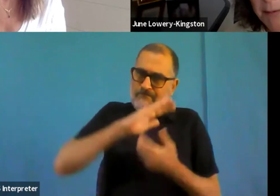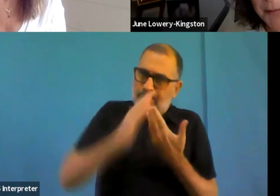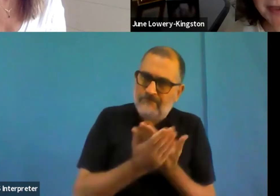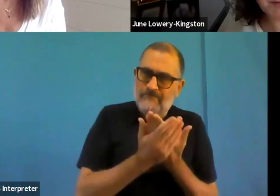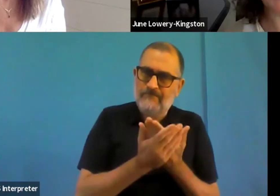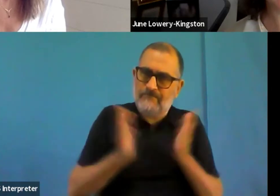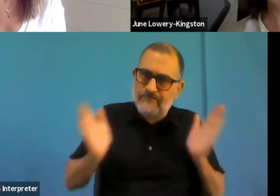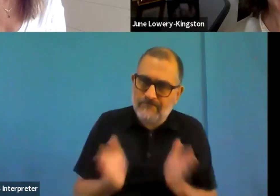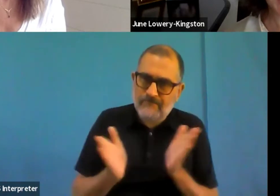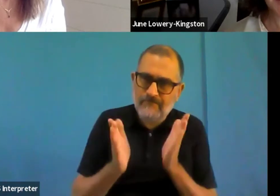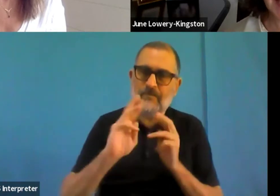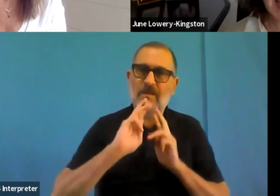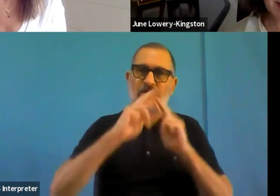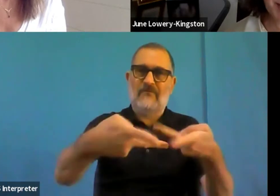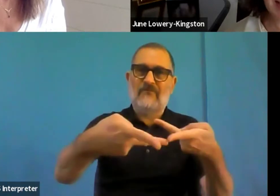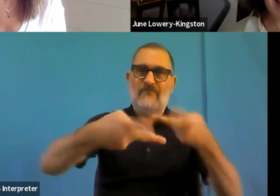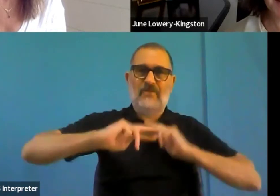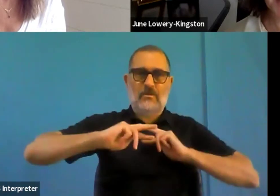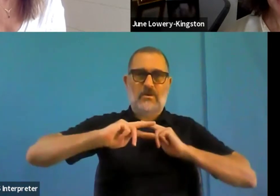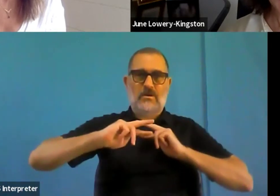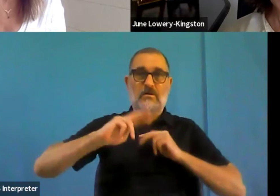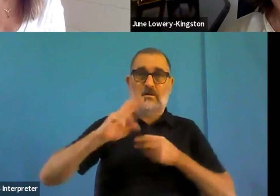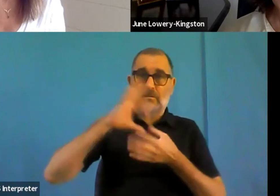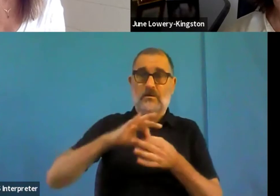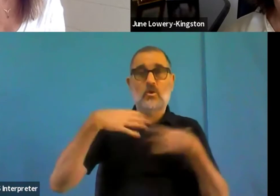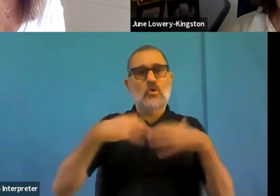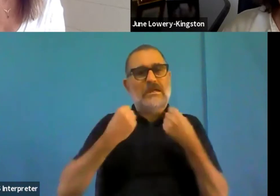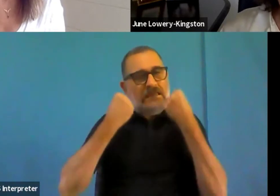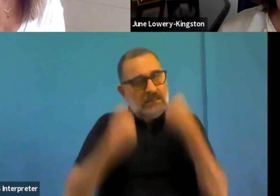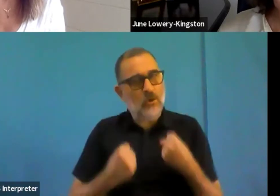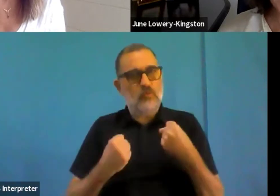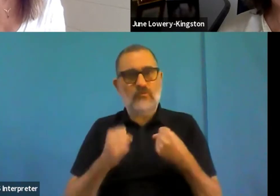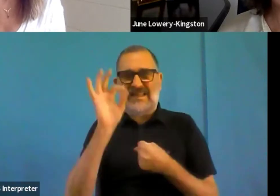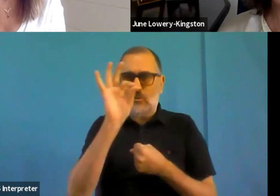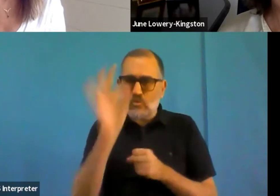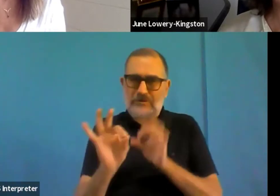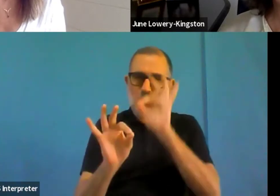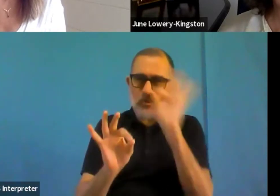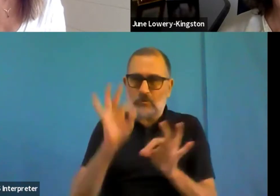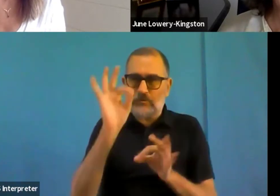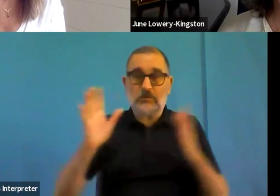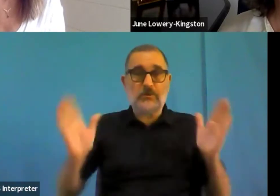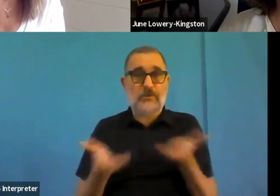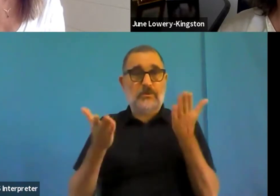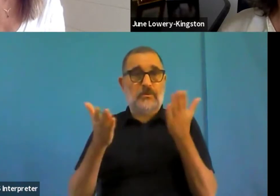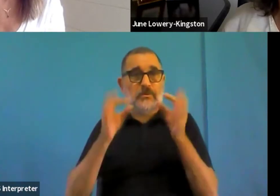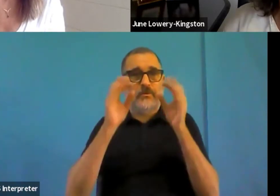minimal personal data being gathered, so that we could run that outside that have your say portal domain.